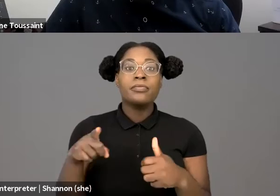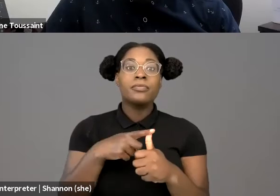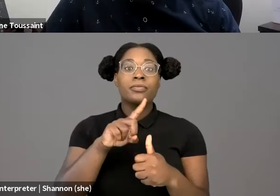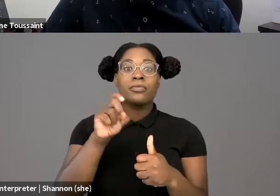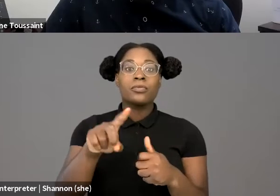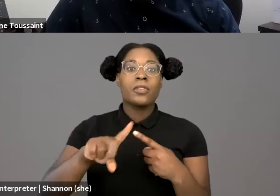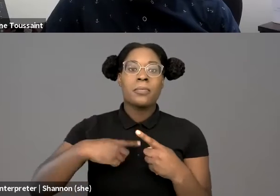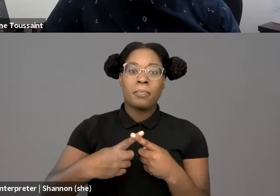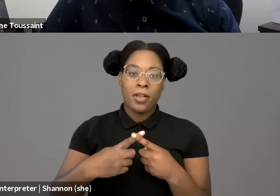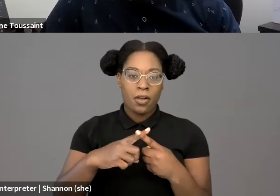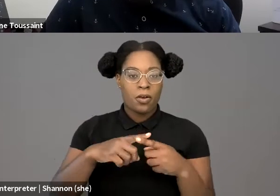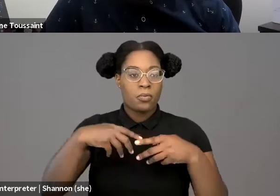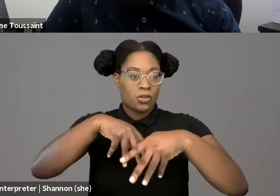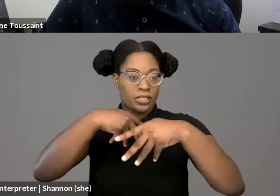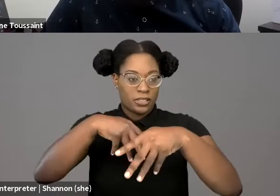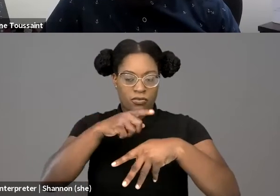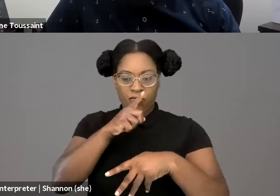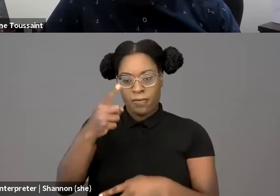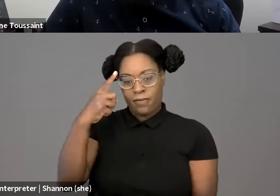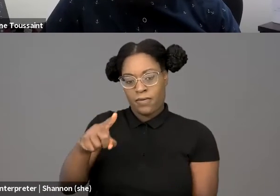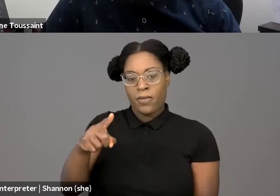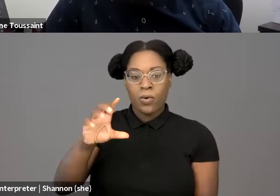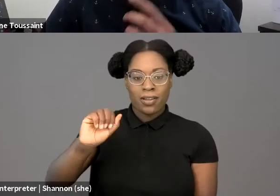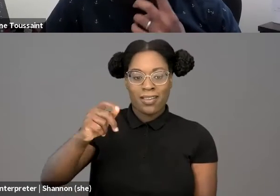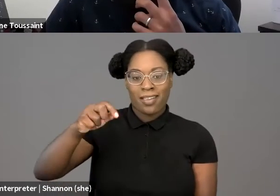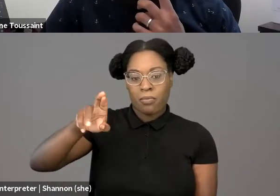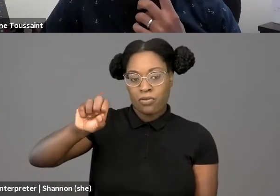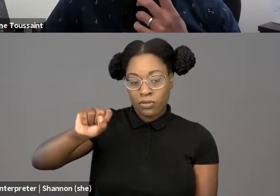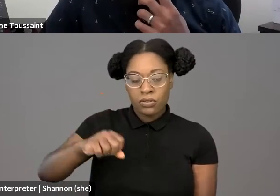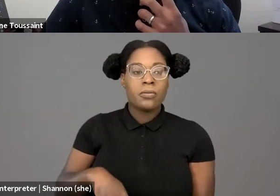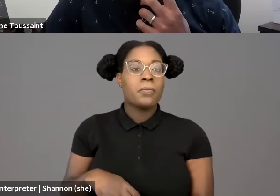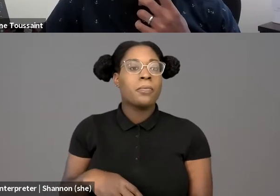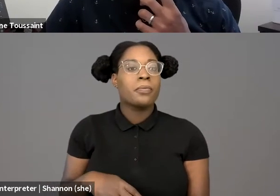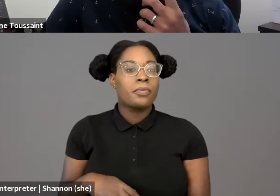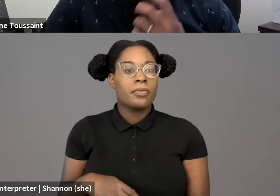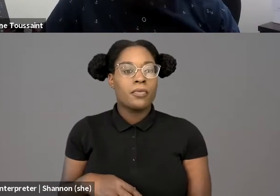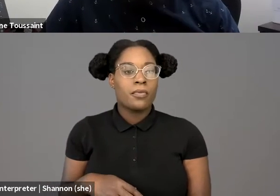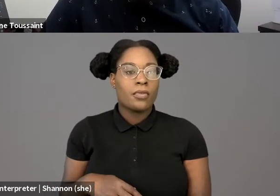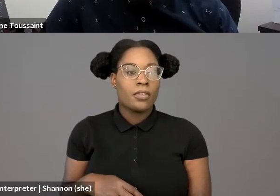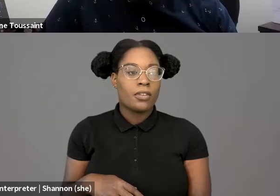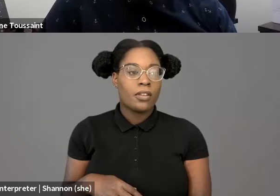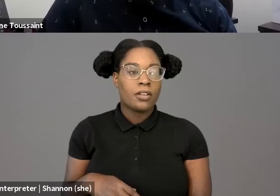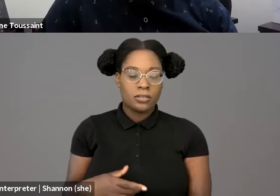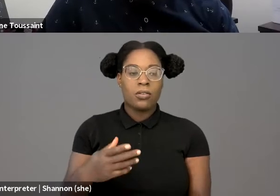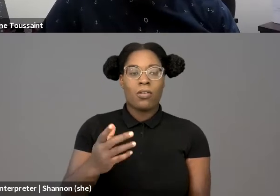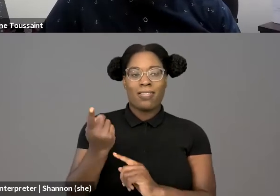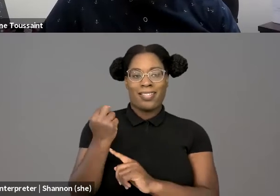and it's directed more towards professor Capers, And this was inspired by last summer's anti-police brutality demonstrations,